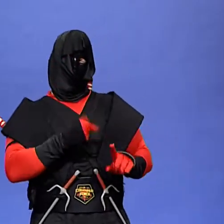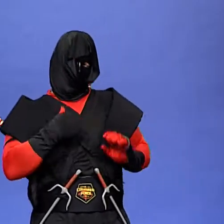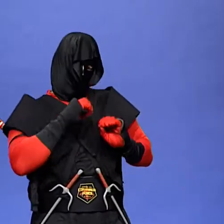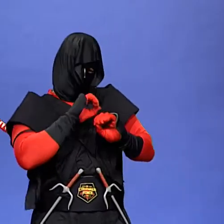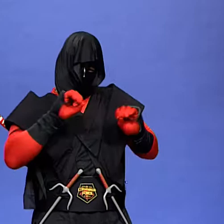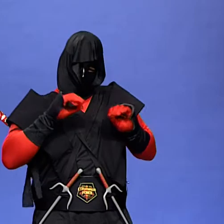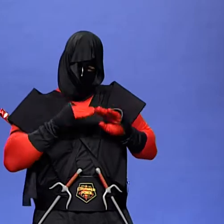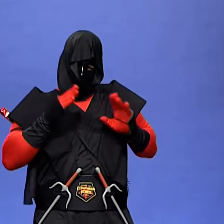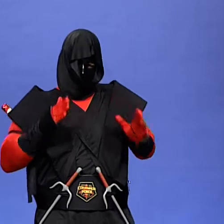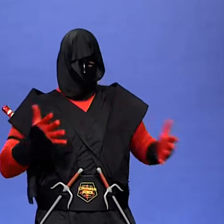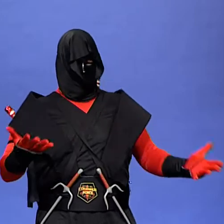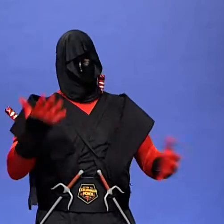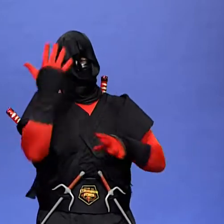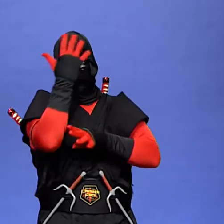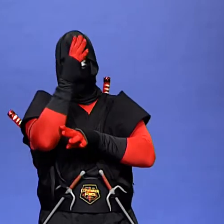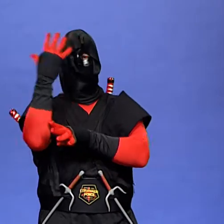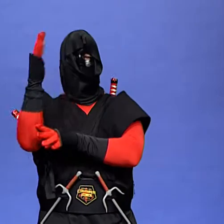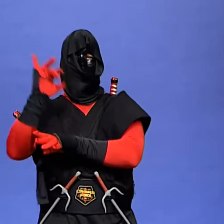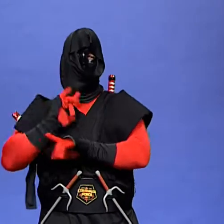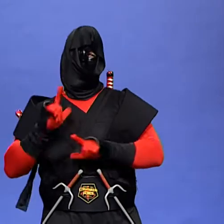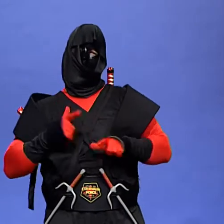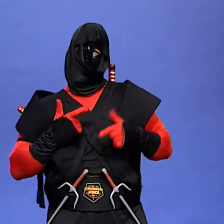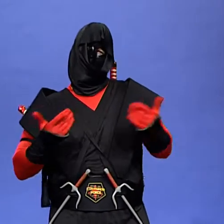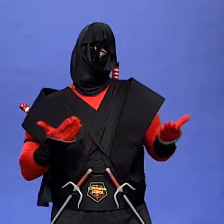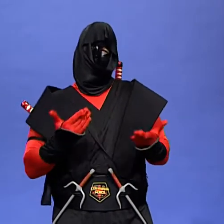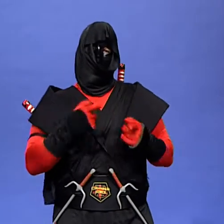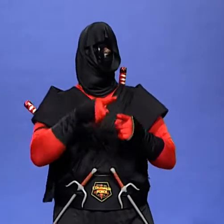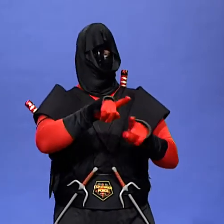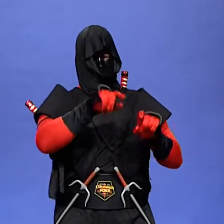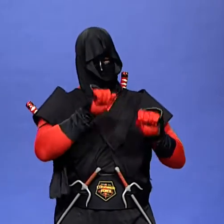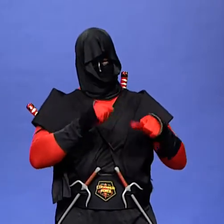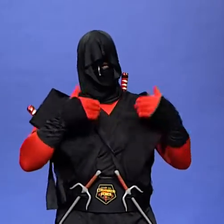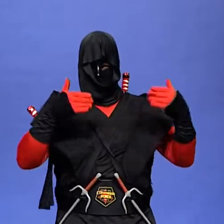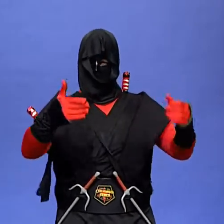The forest is my home but you may cut off my branches and build